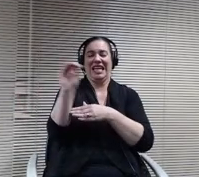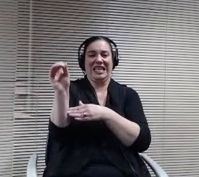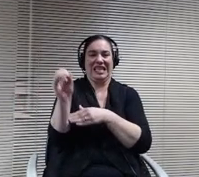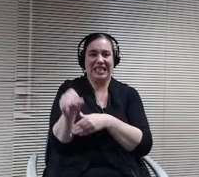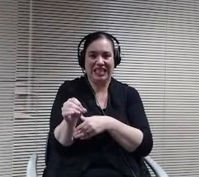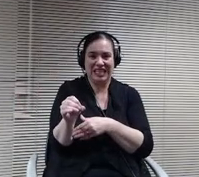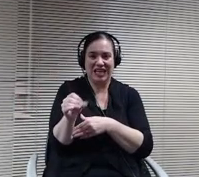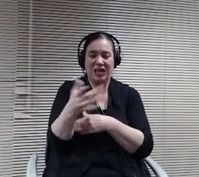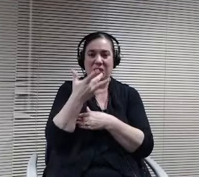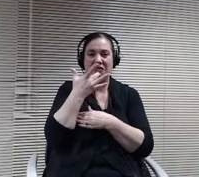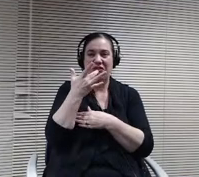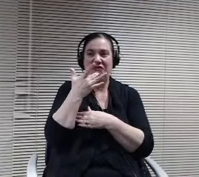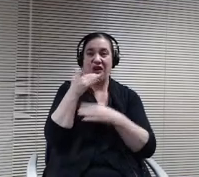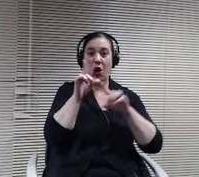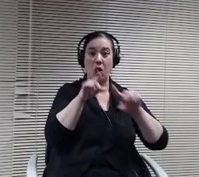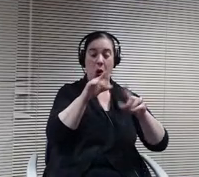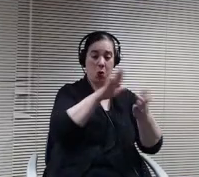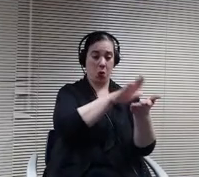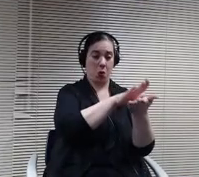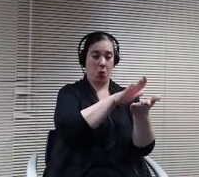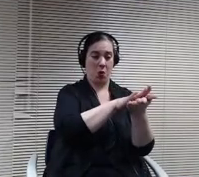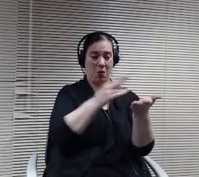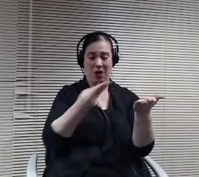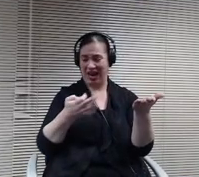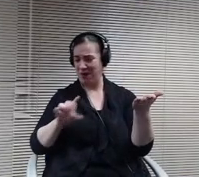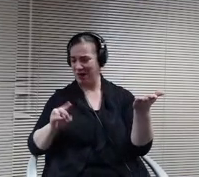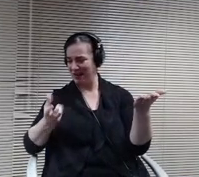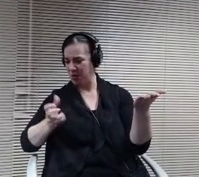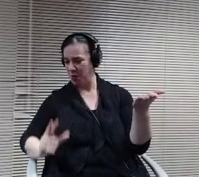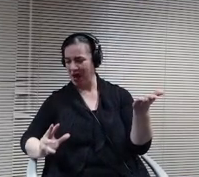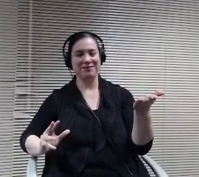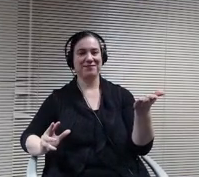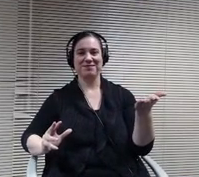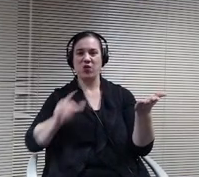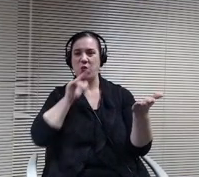might not. Have room enough to accommodate that, but with it